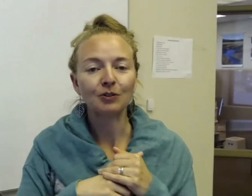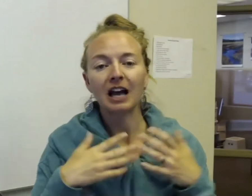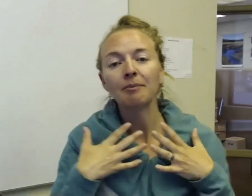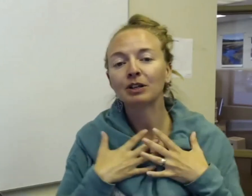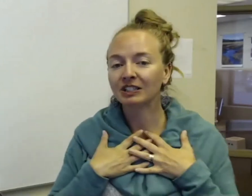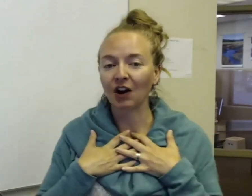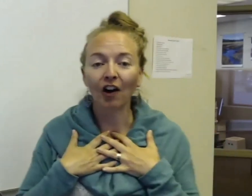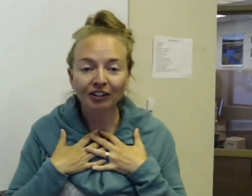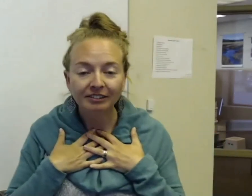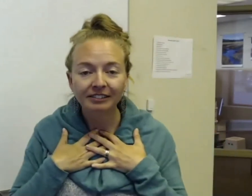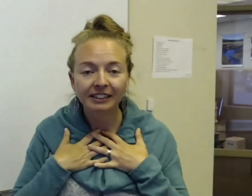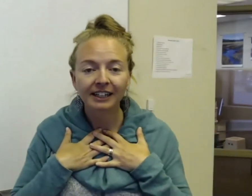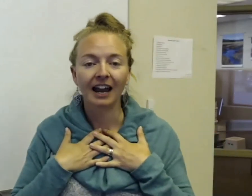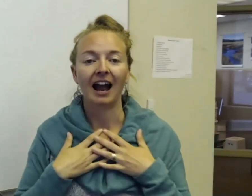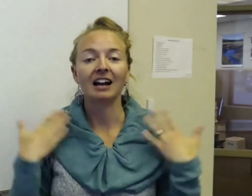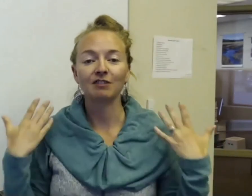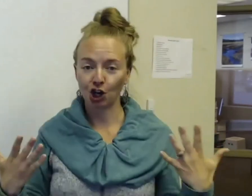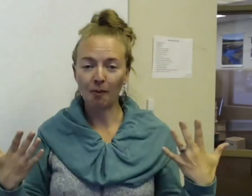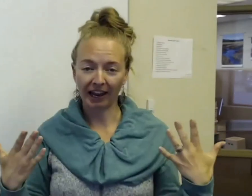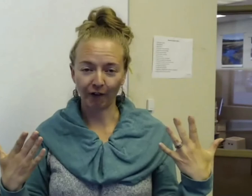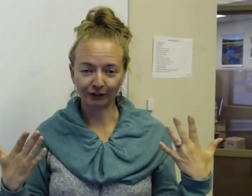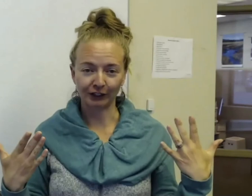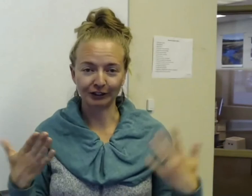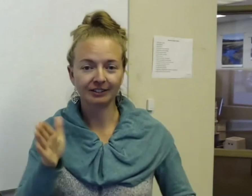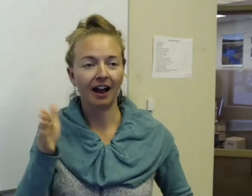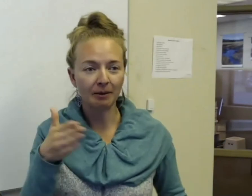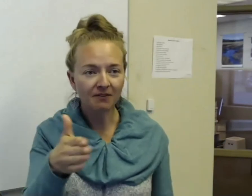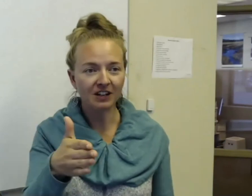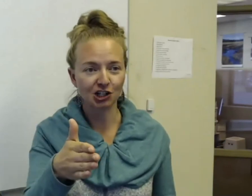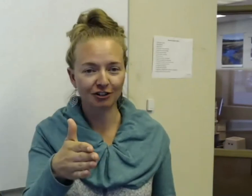to do is, I'm going to start. I have to show my character first. I am the fish. And then